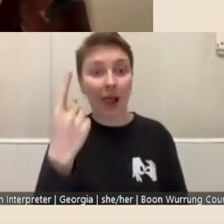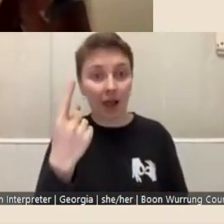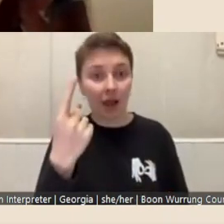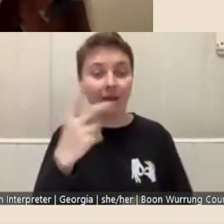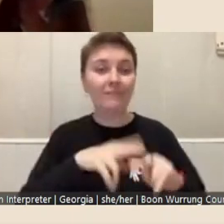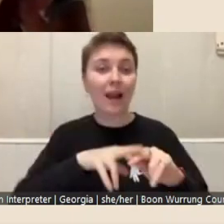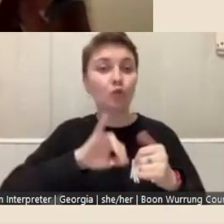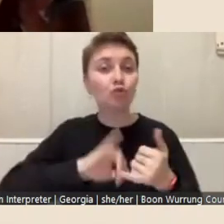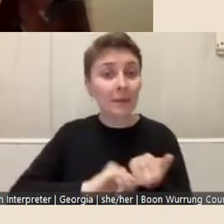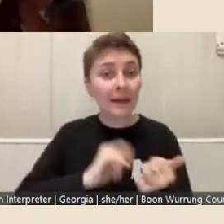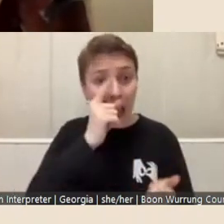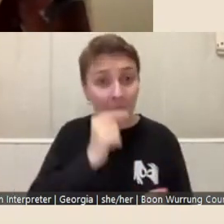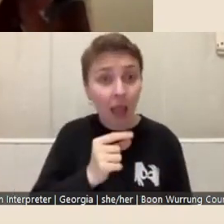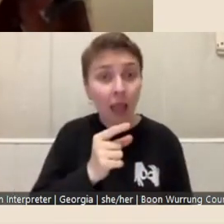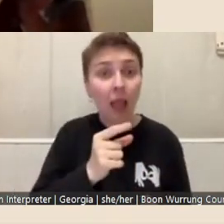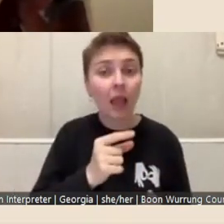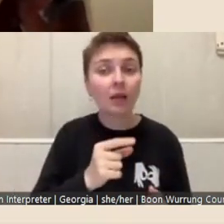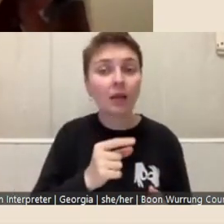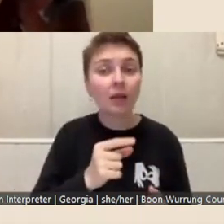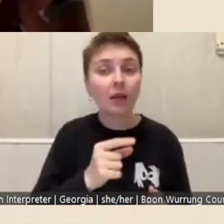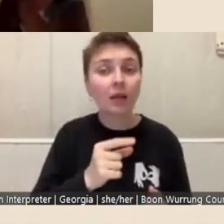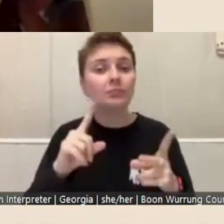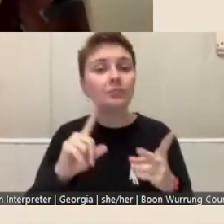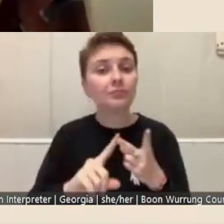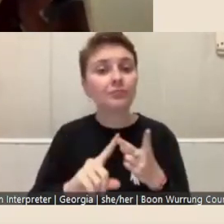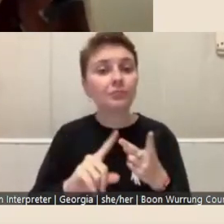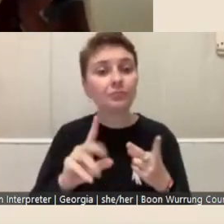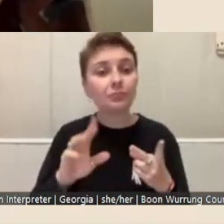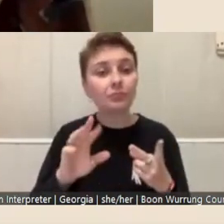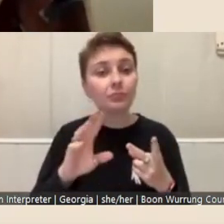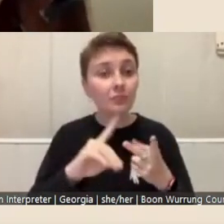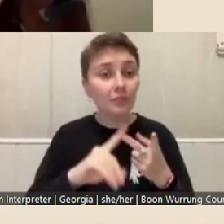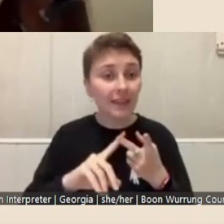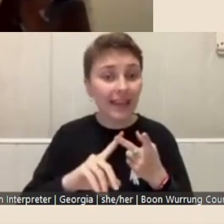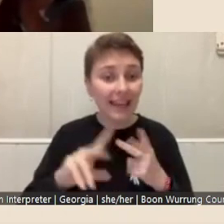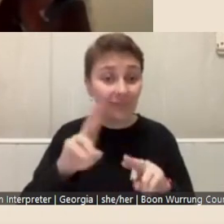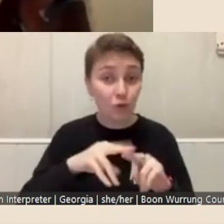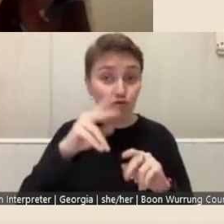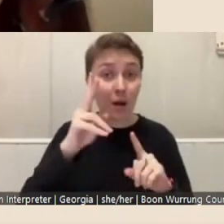and if you're applying for more than one fellowship